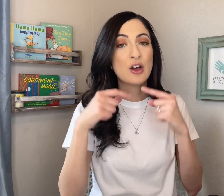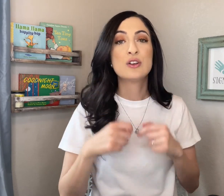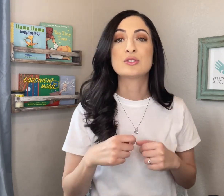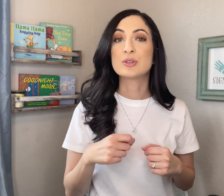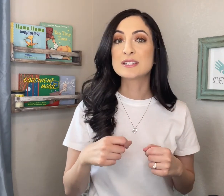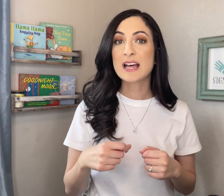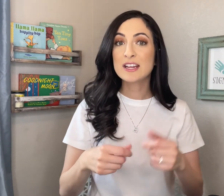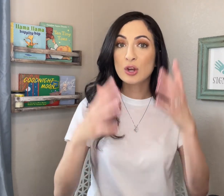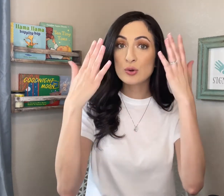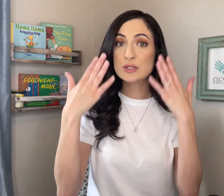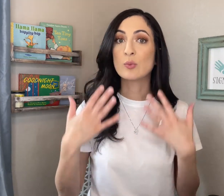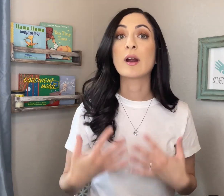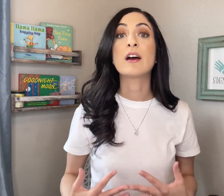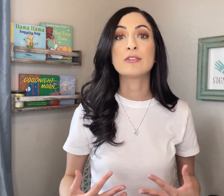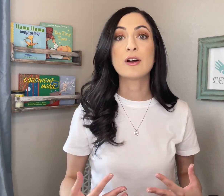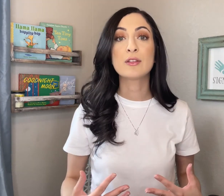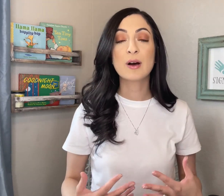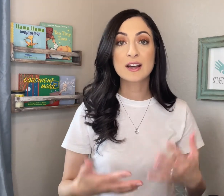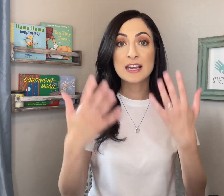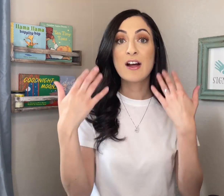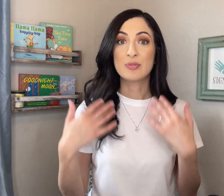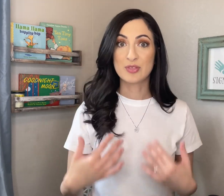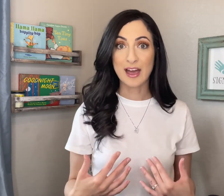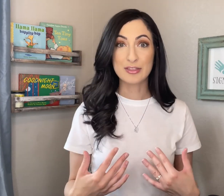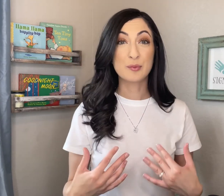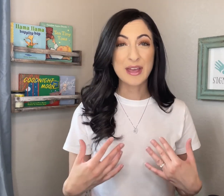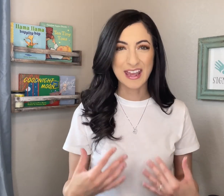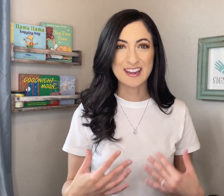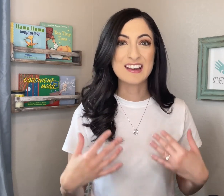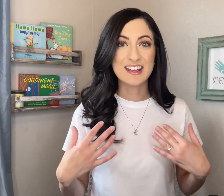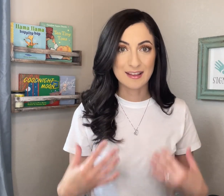So the sign goes wherever on the body that the pain is.